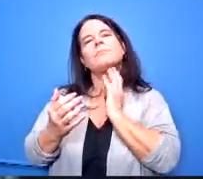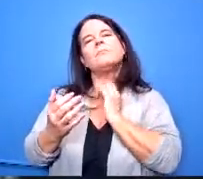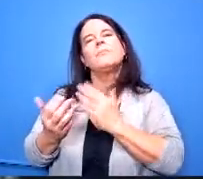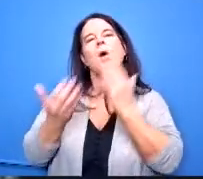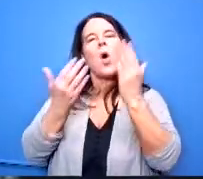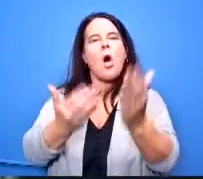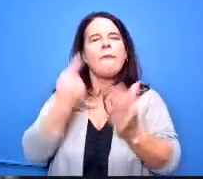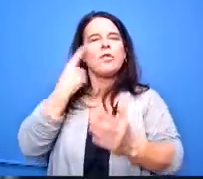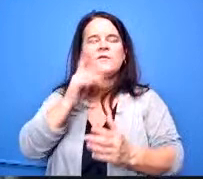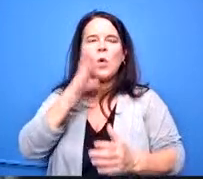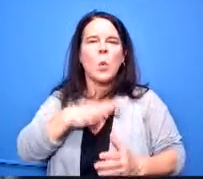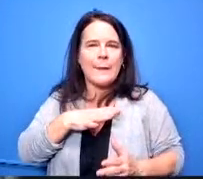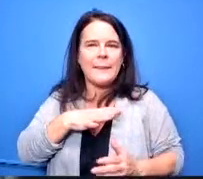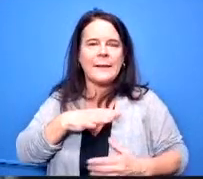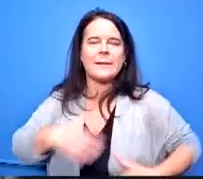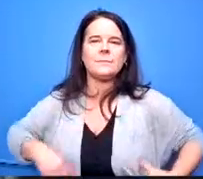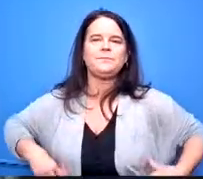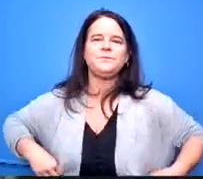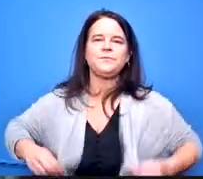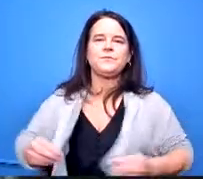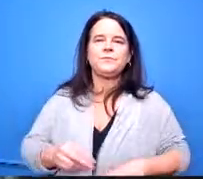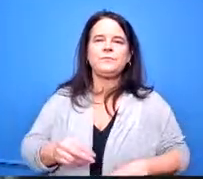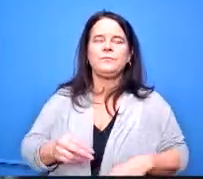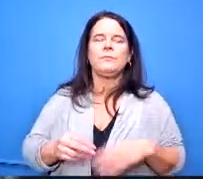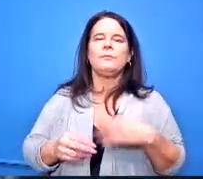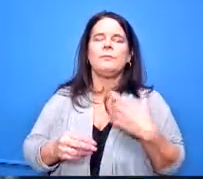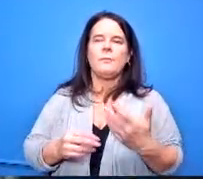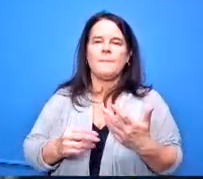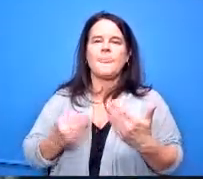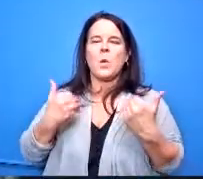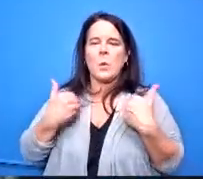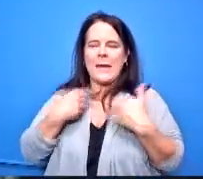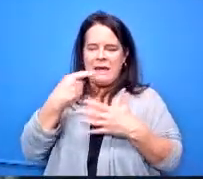know these kind of things that people come in and have these ideas these young kids coming in with